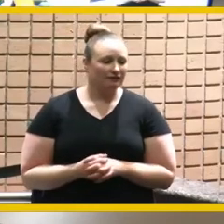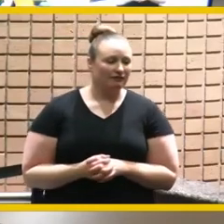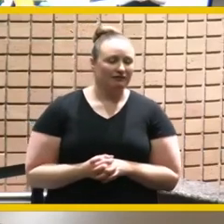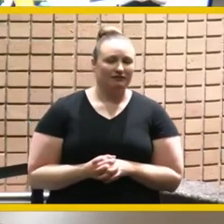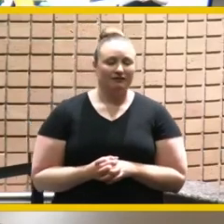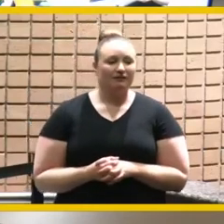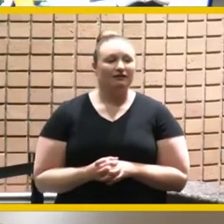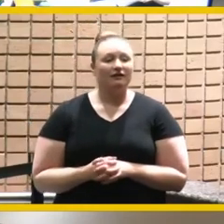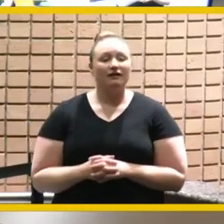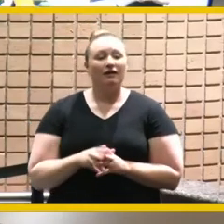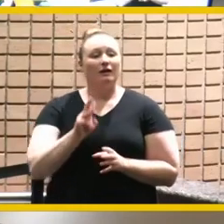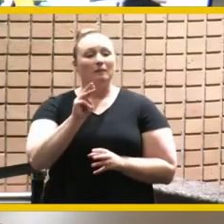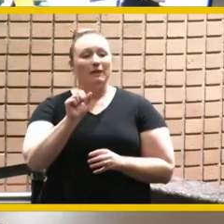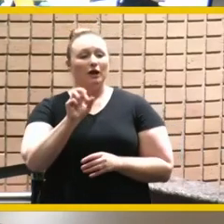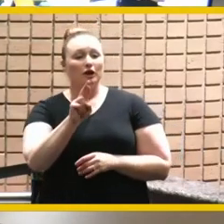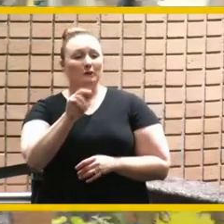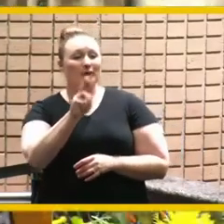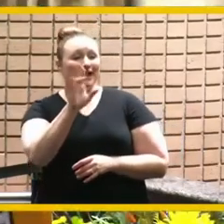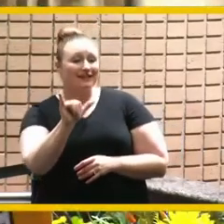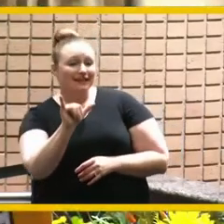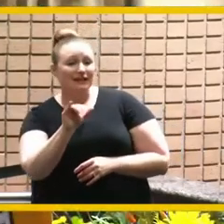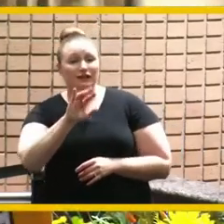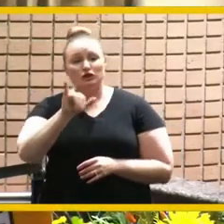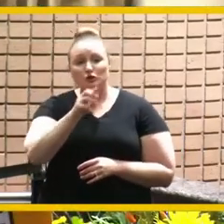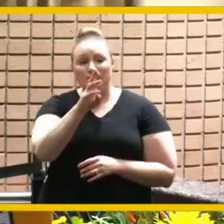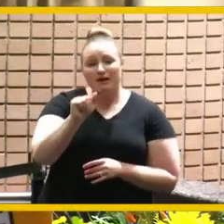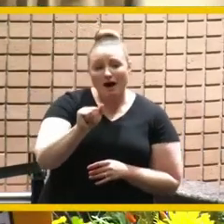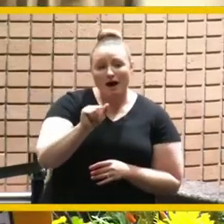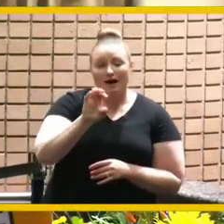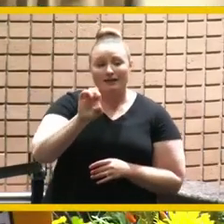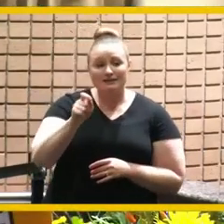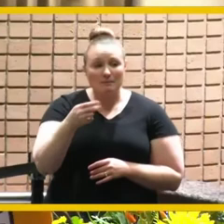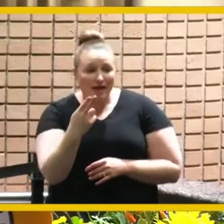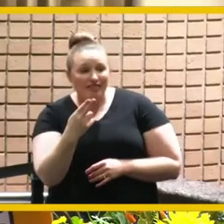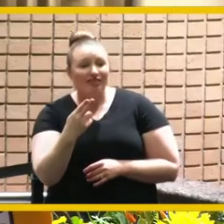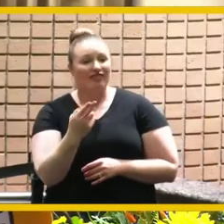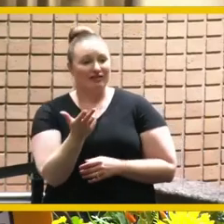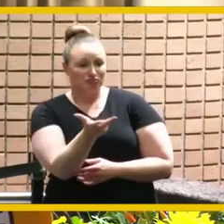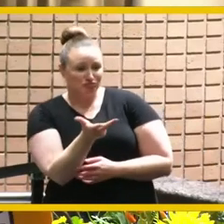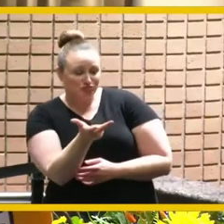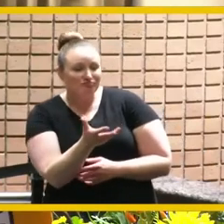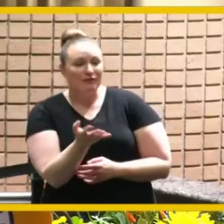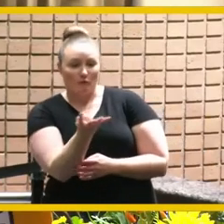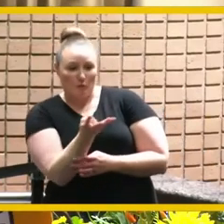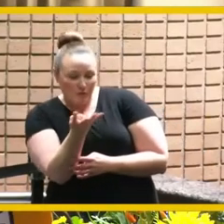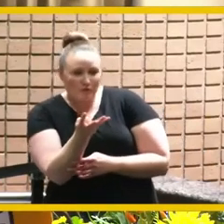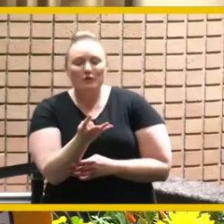mayor bailey judy julia elizabeth good to be with you and everyone else um